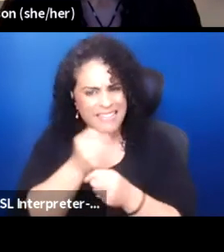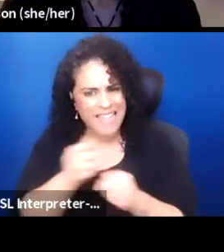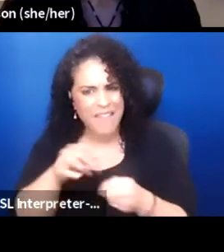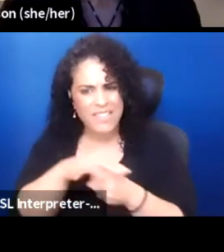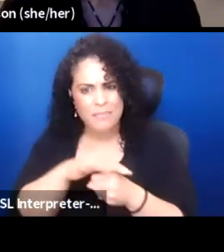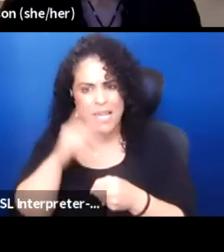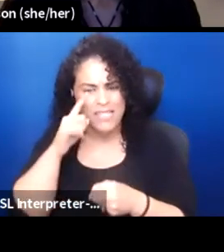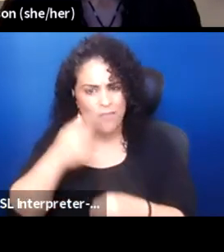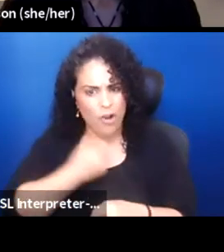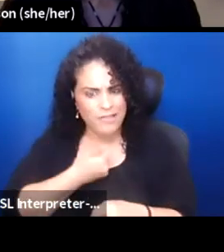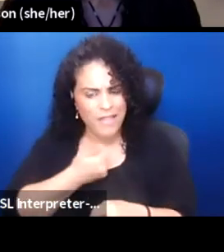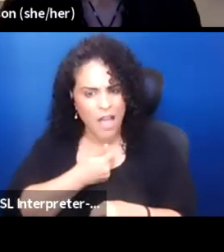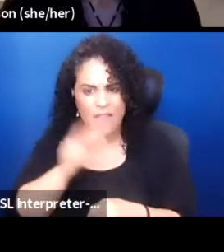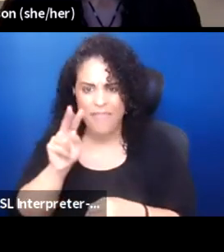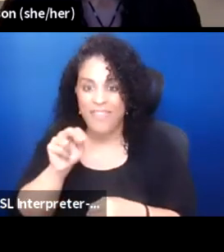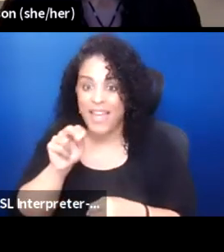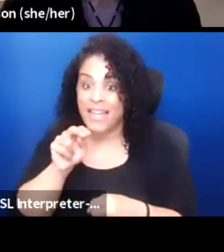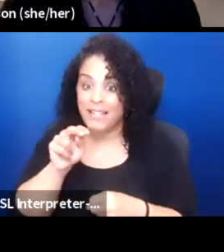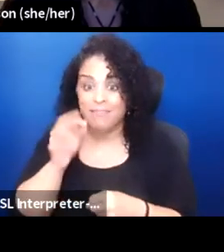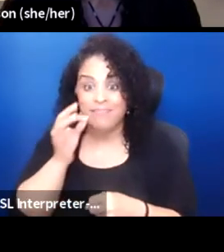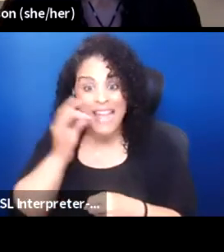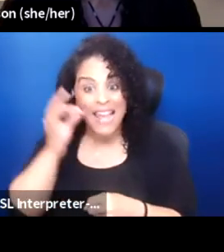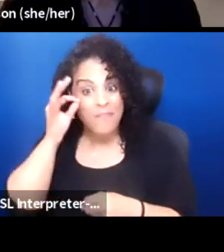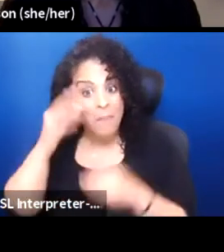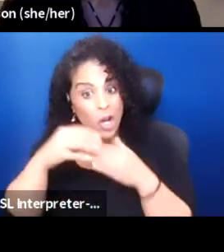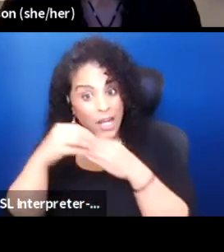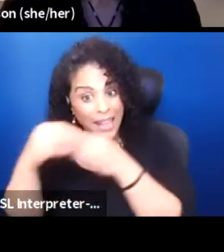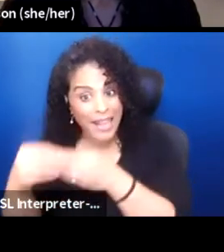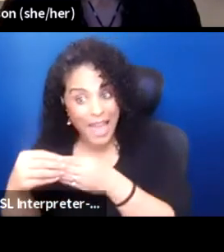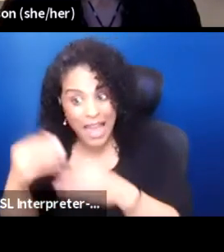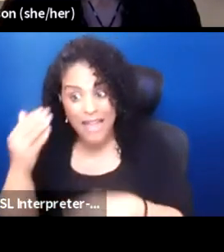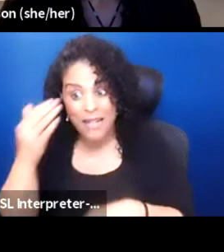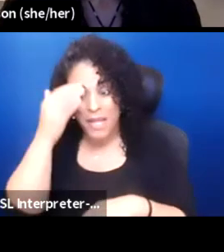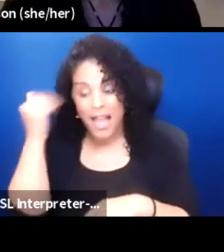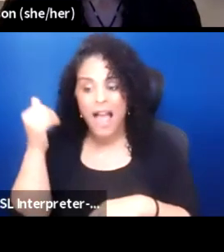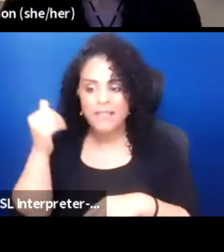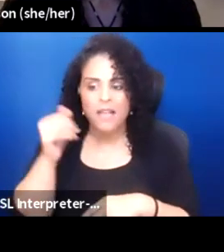that's native-led because the non-native theater world